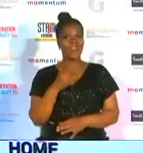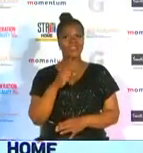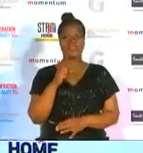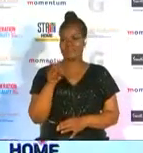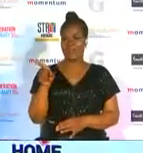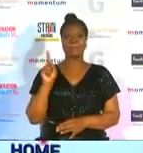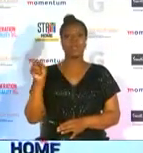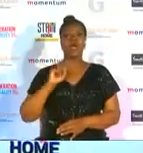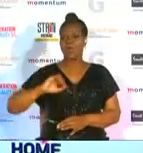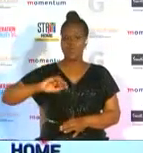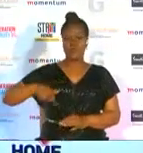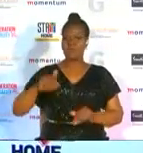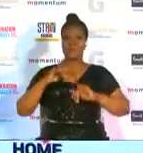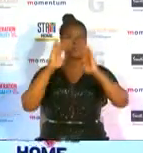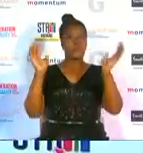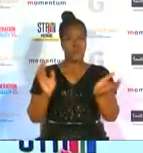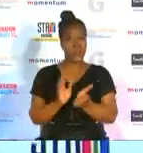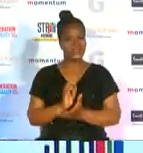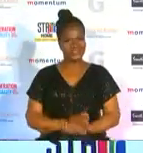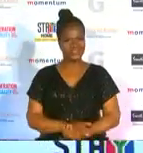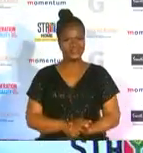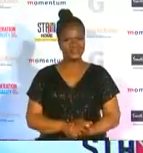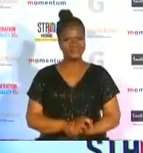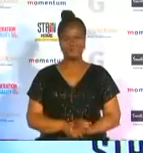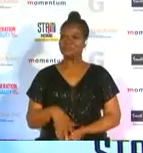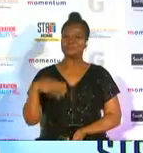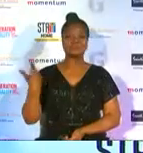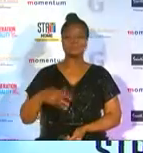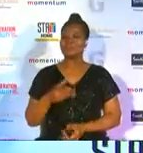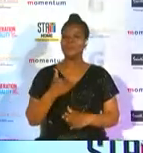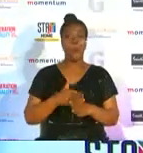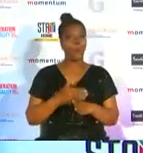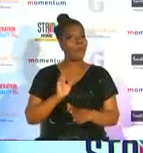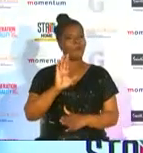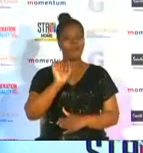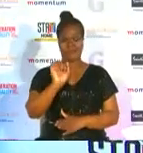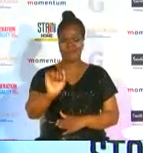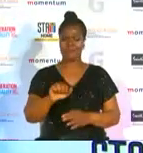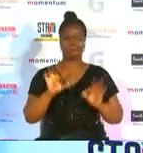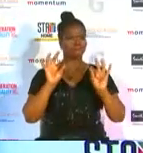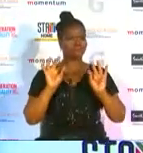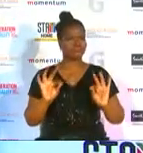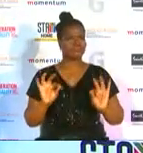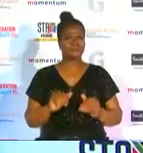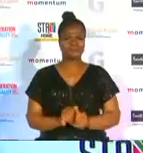everywhere around the world and i'll definitely say that you are doing an incredible job at that well done lady thank you very much thank